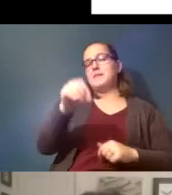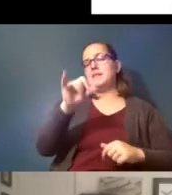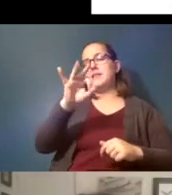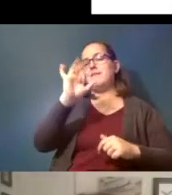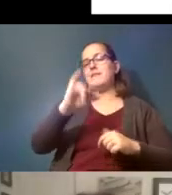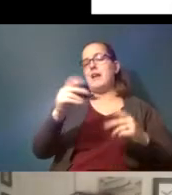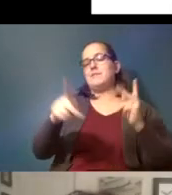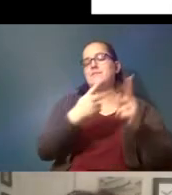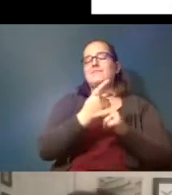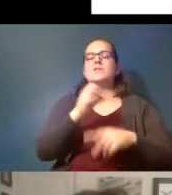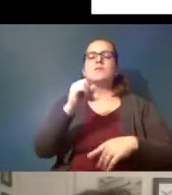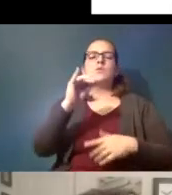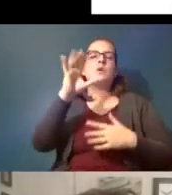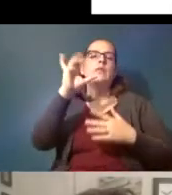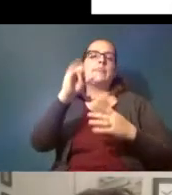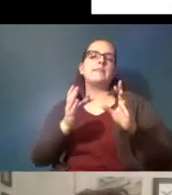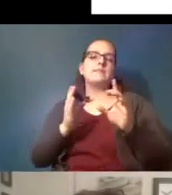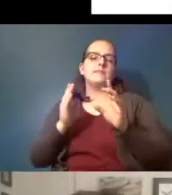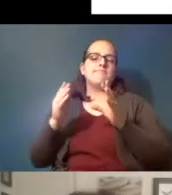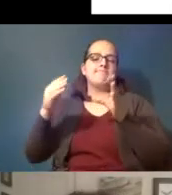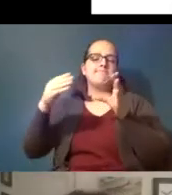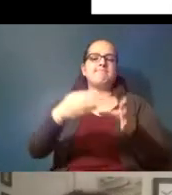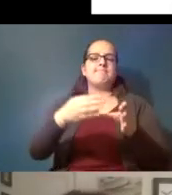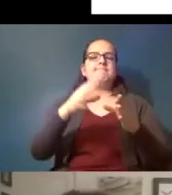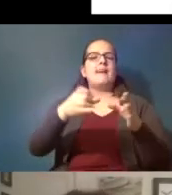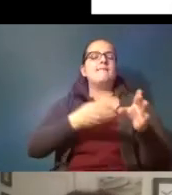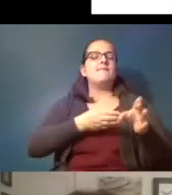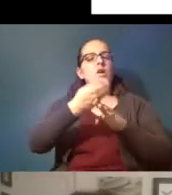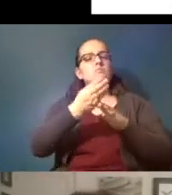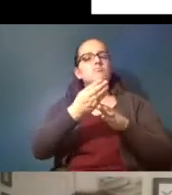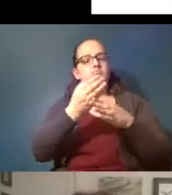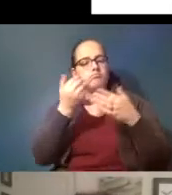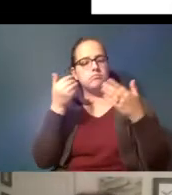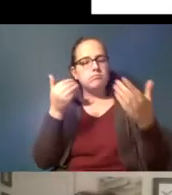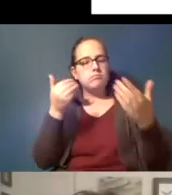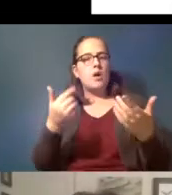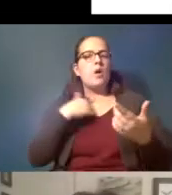that's the direction that the field is moving in as we're trying to figure out